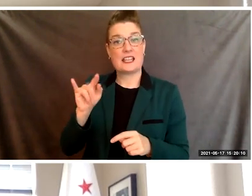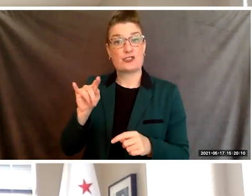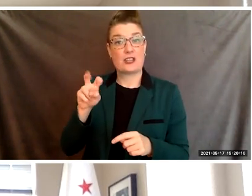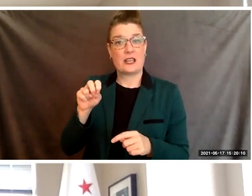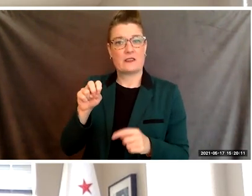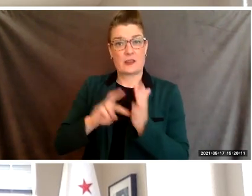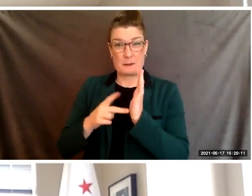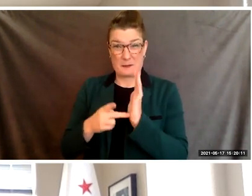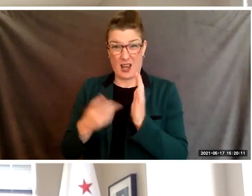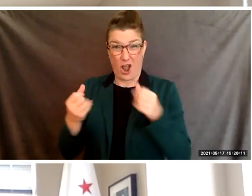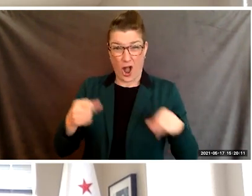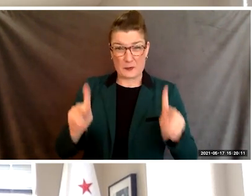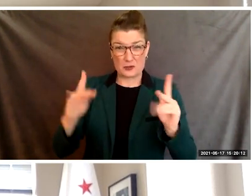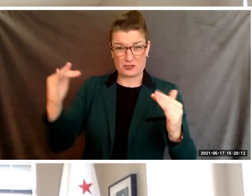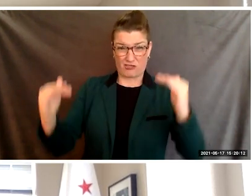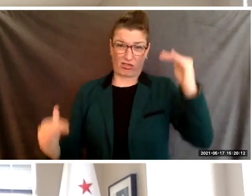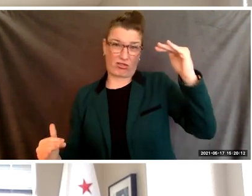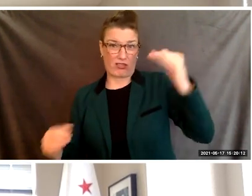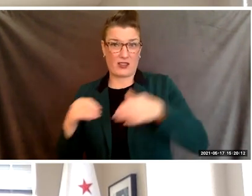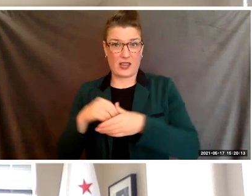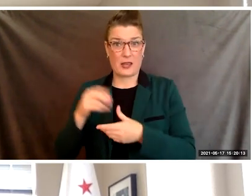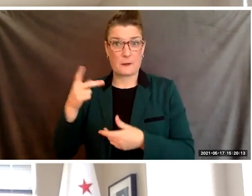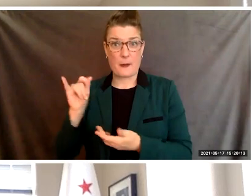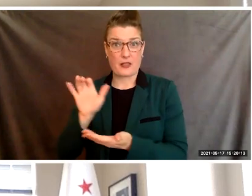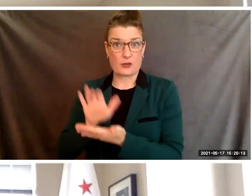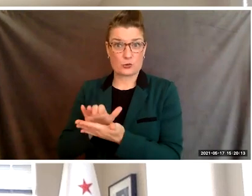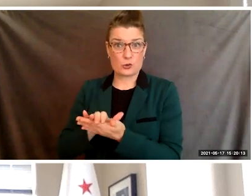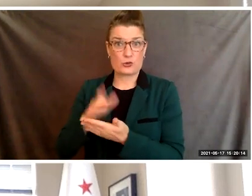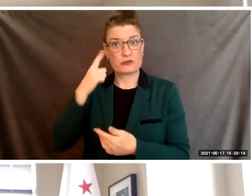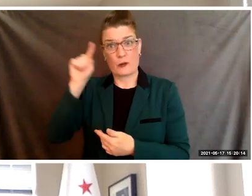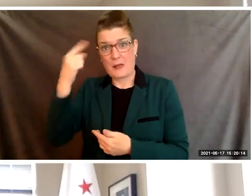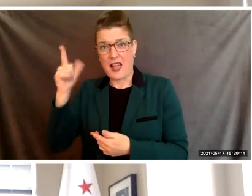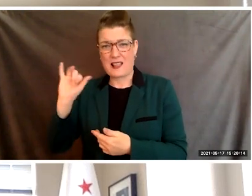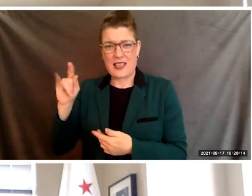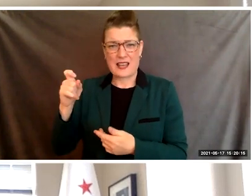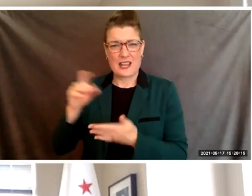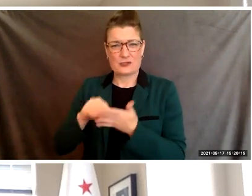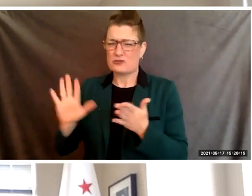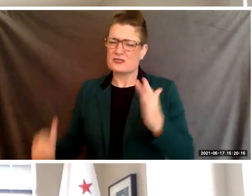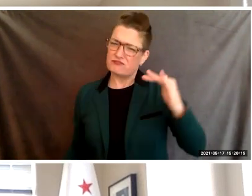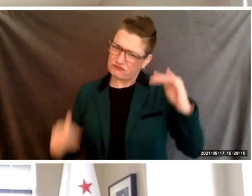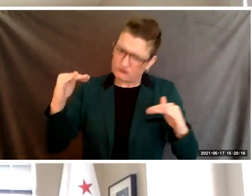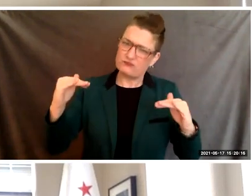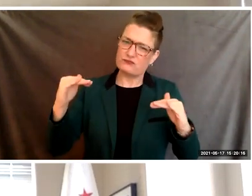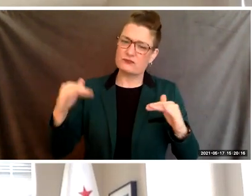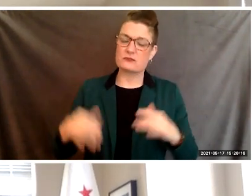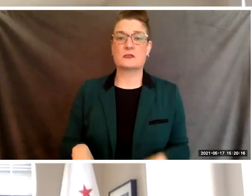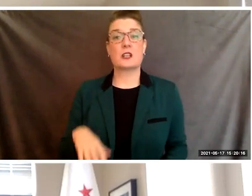in our public schools for black and Latin X students. BCC is a learning community founded